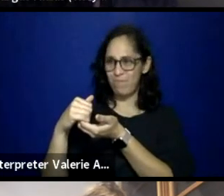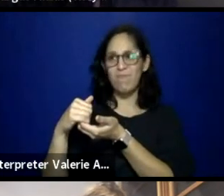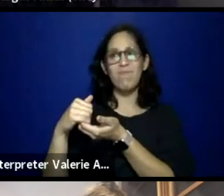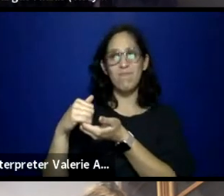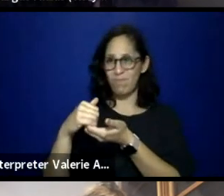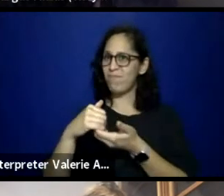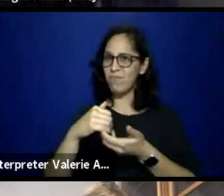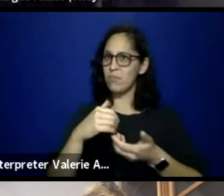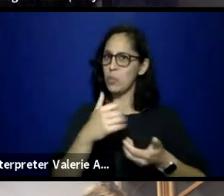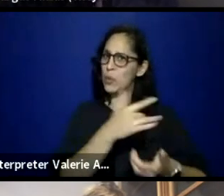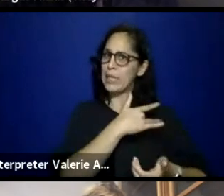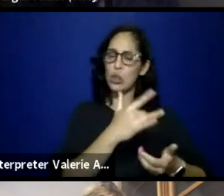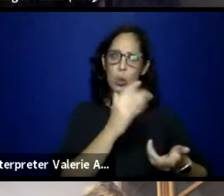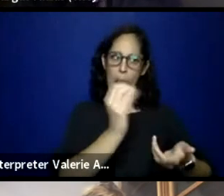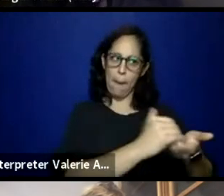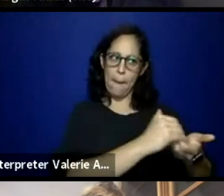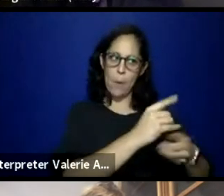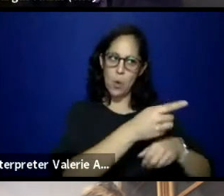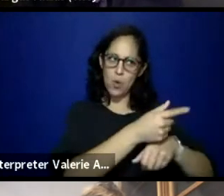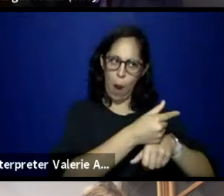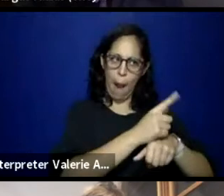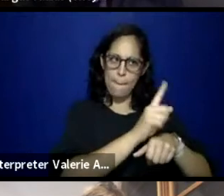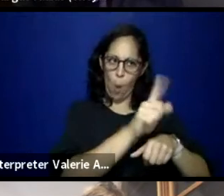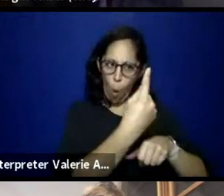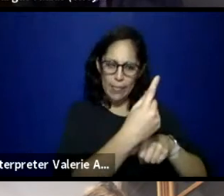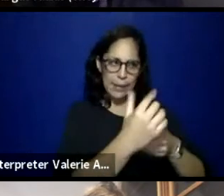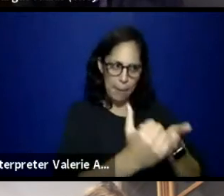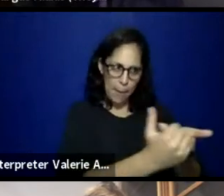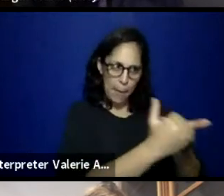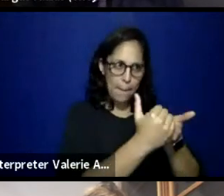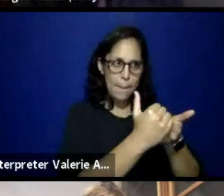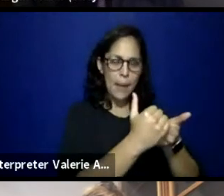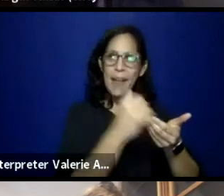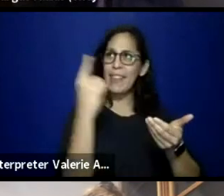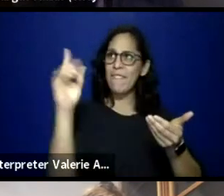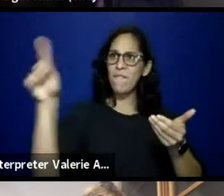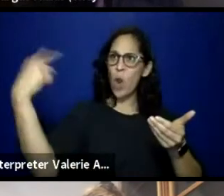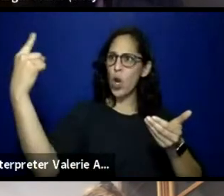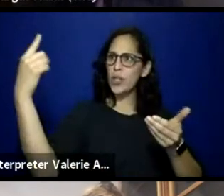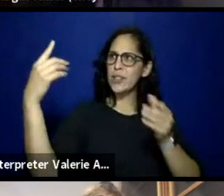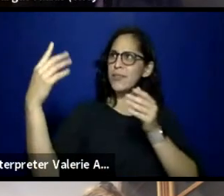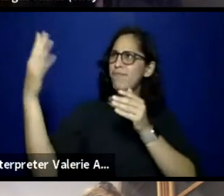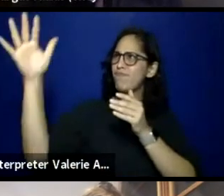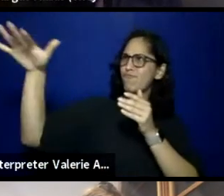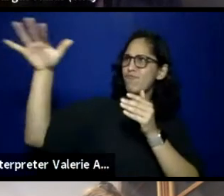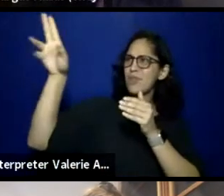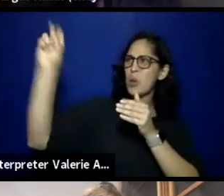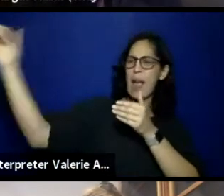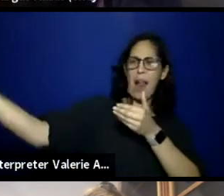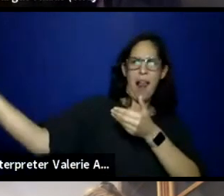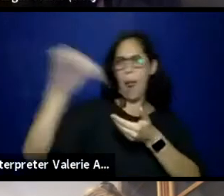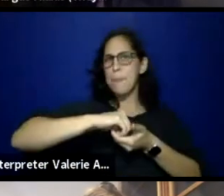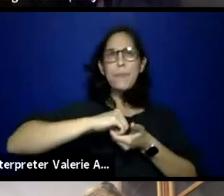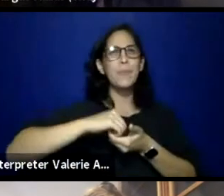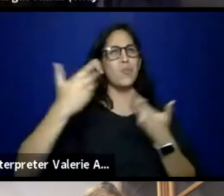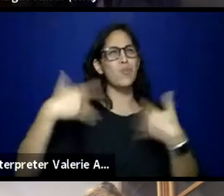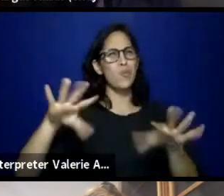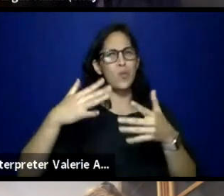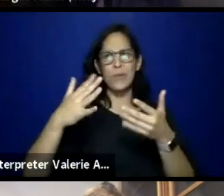and I think one of the reasons is the fact that they are willing to work with us. You know, being so far away, it gets a little isolating